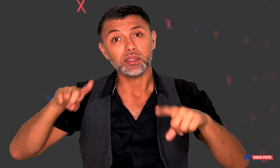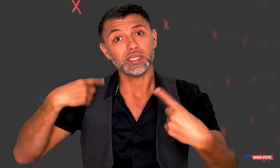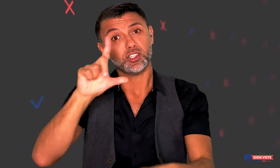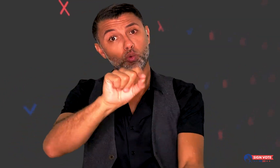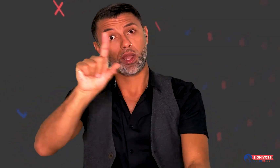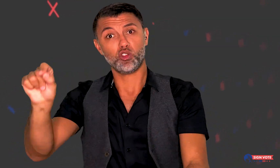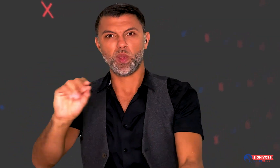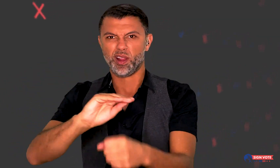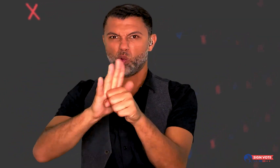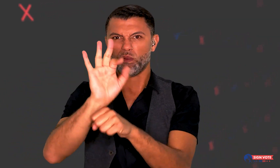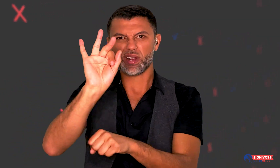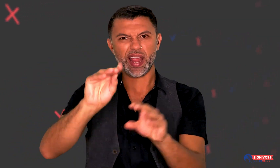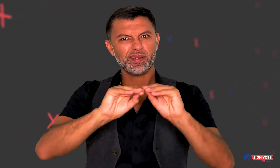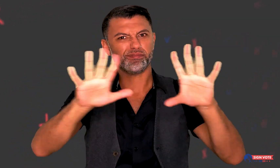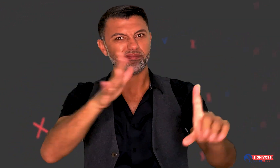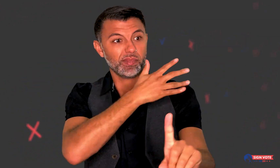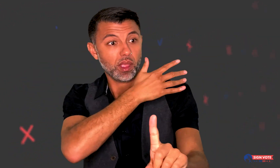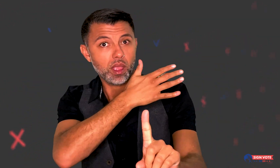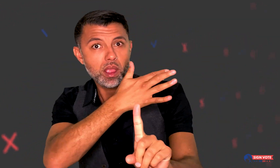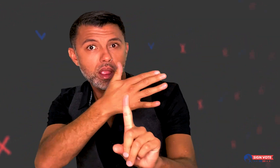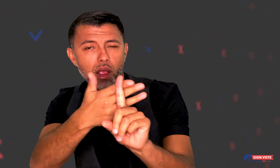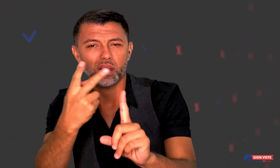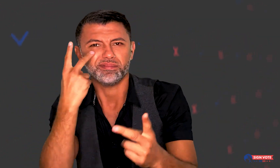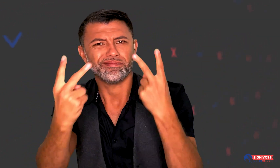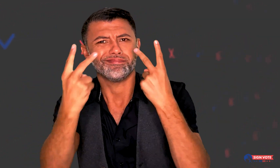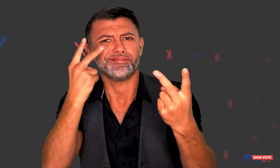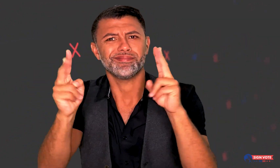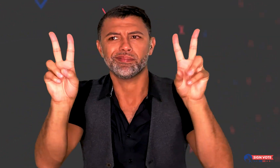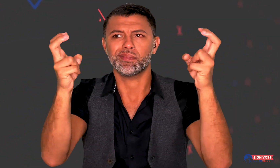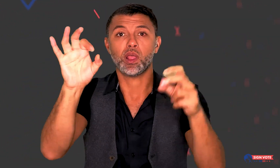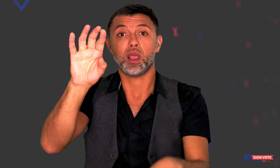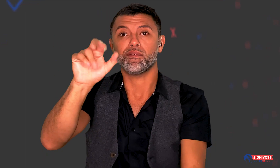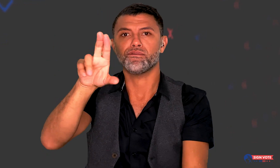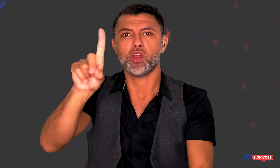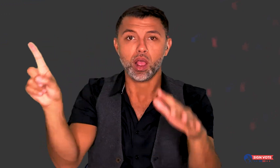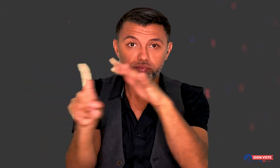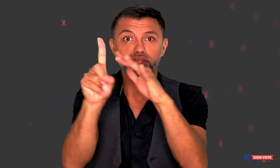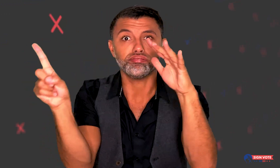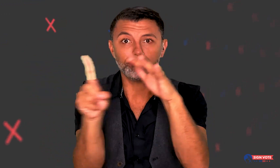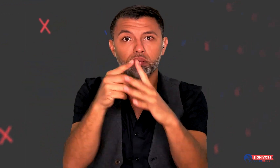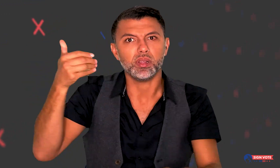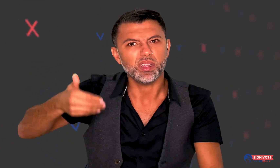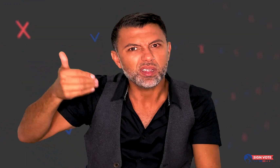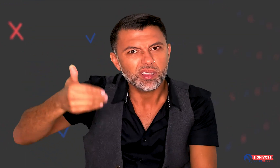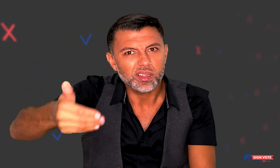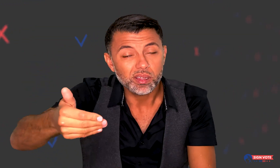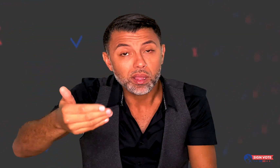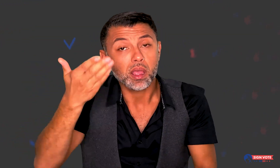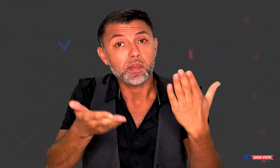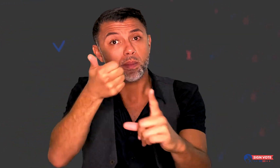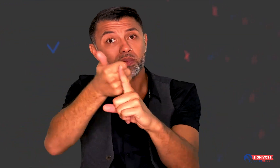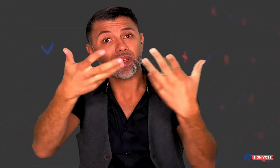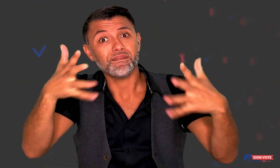Throughout the 2020 Coronavirus pandemic, we've seen the term "fraud" come up often.